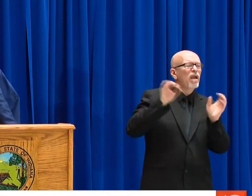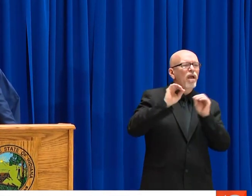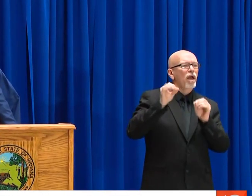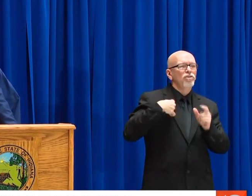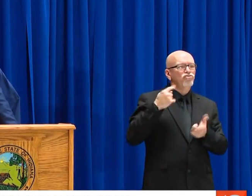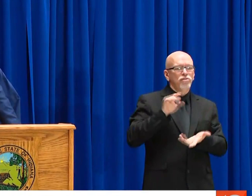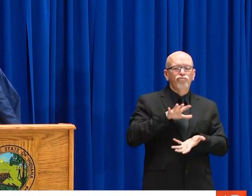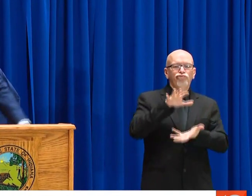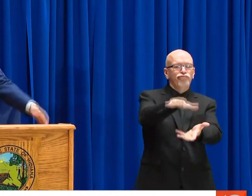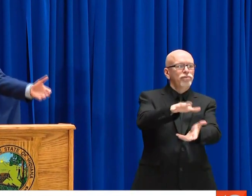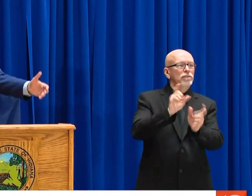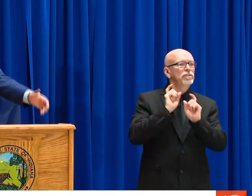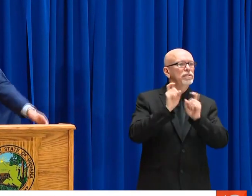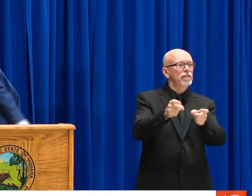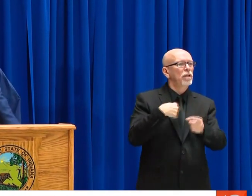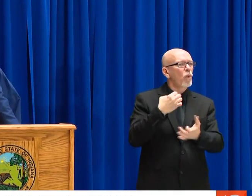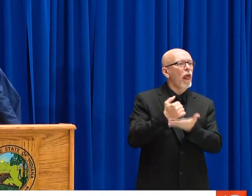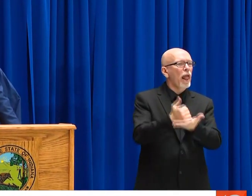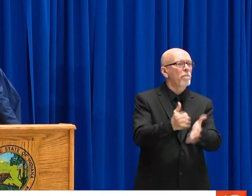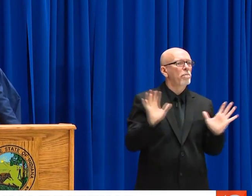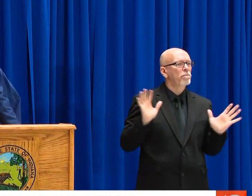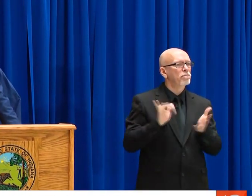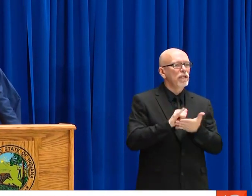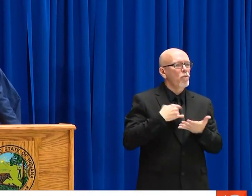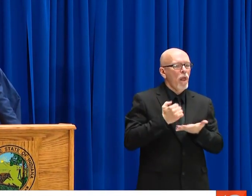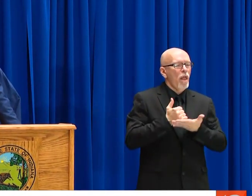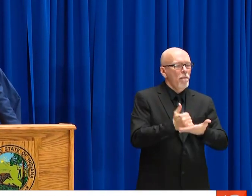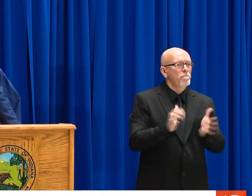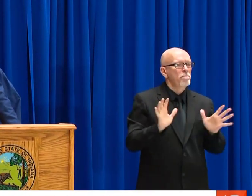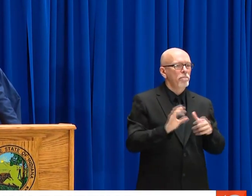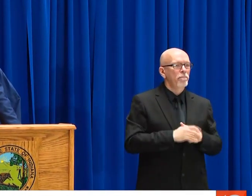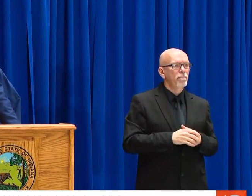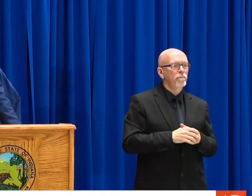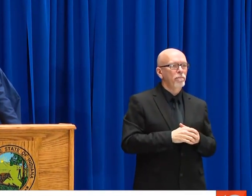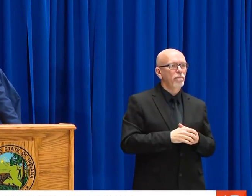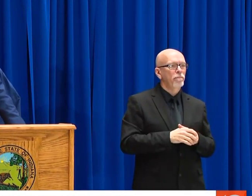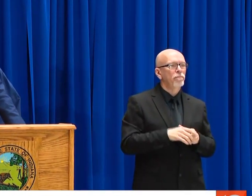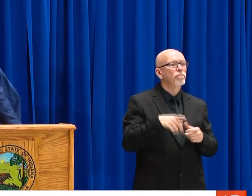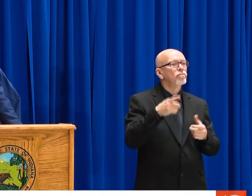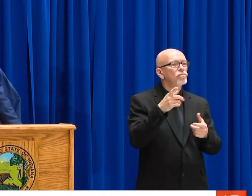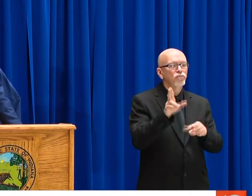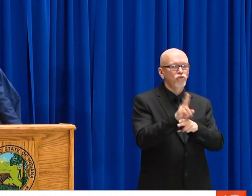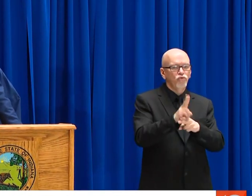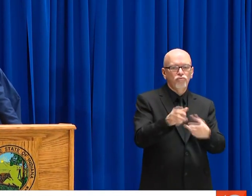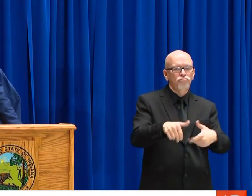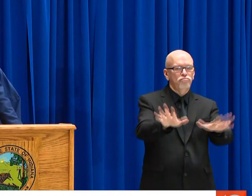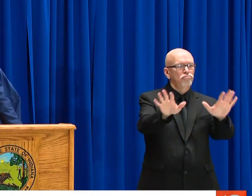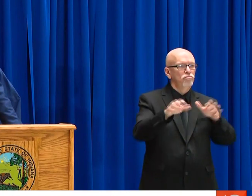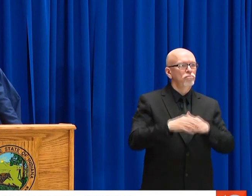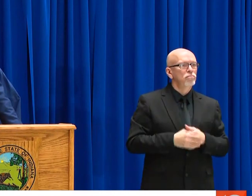DROPPED OFF 150 N95 MASKS, SAID I DON'T WANT ANYTHING. I DON'T WANT RECOGNITION, I